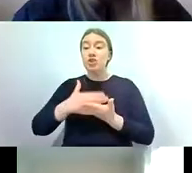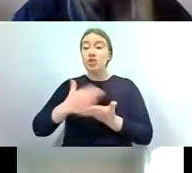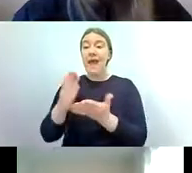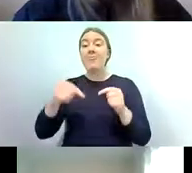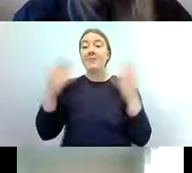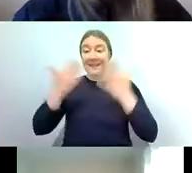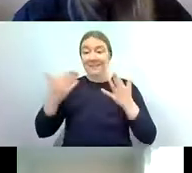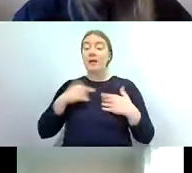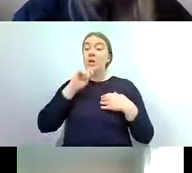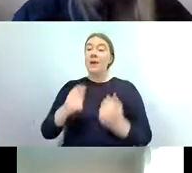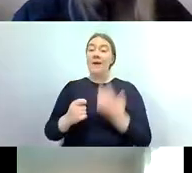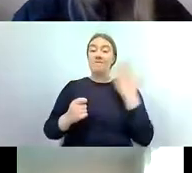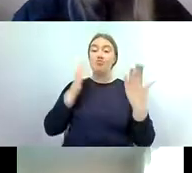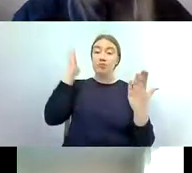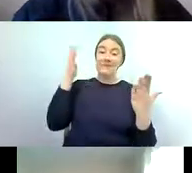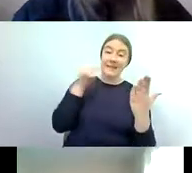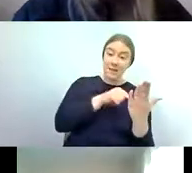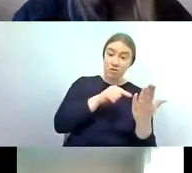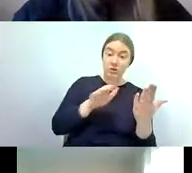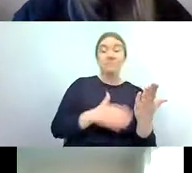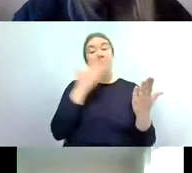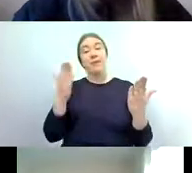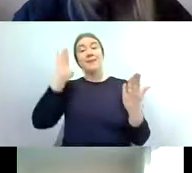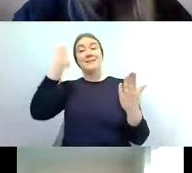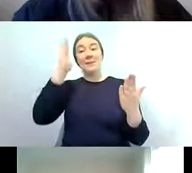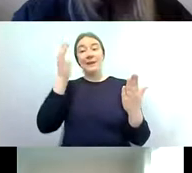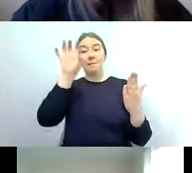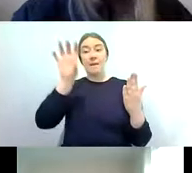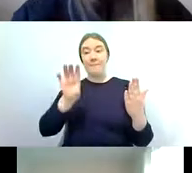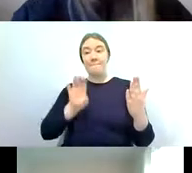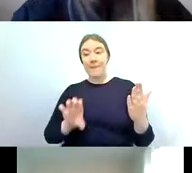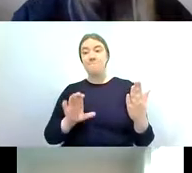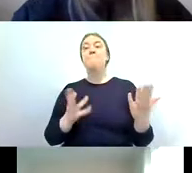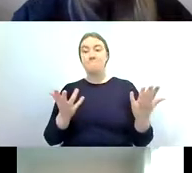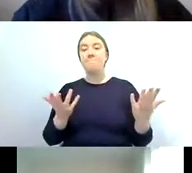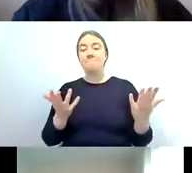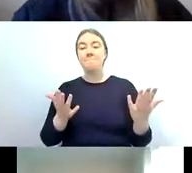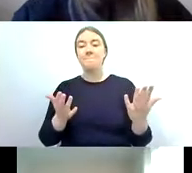one side of your screen and the speakers on the right hand side if this isn't the case for you